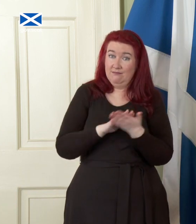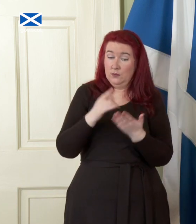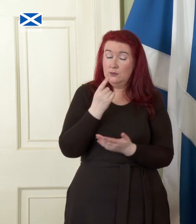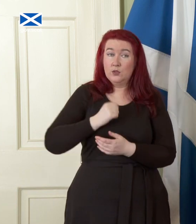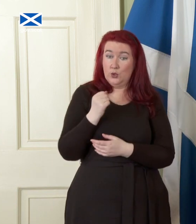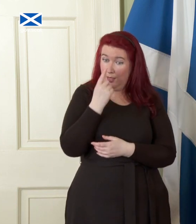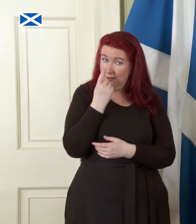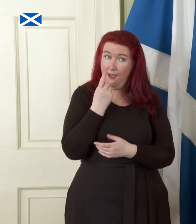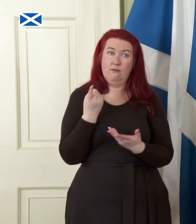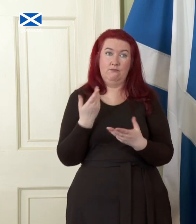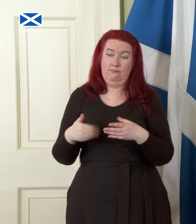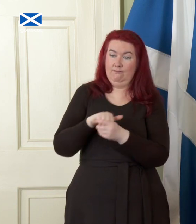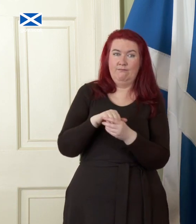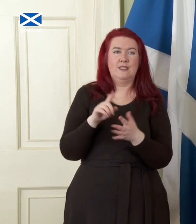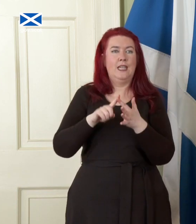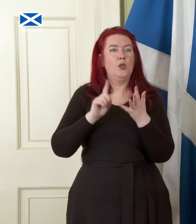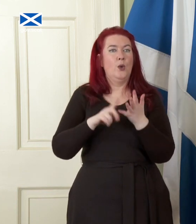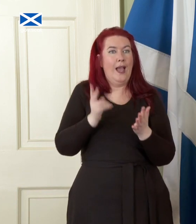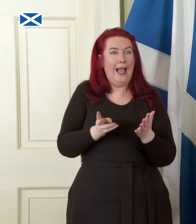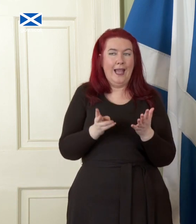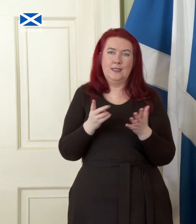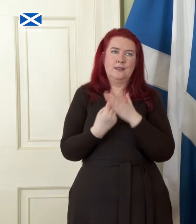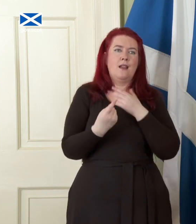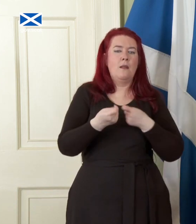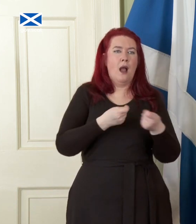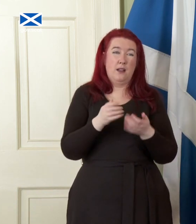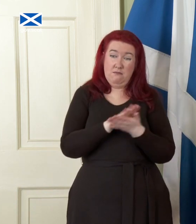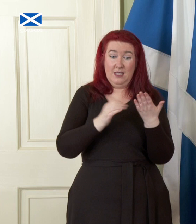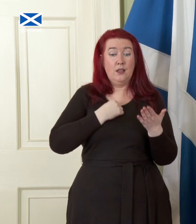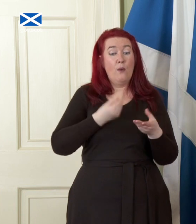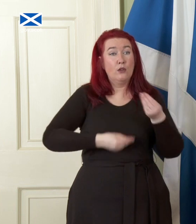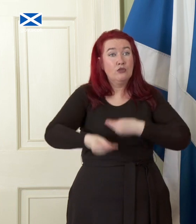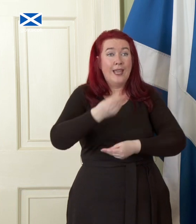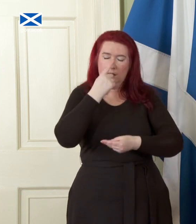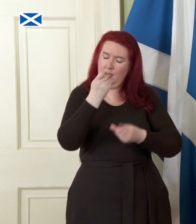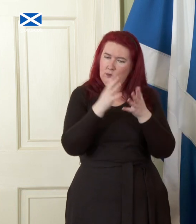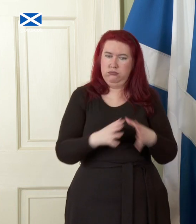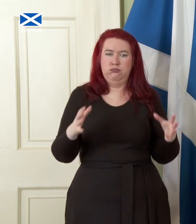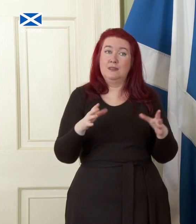the single market. That will allow us to grow and diversify our trade in the way Ireland did after